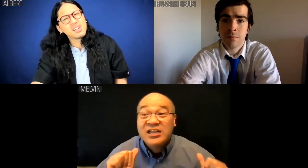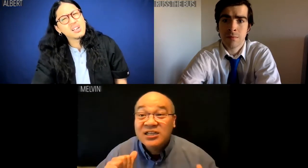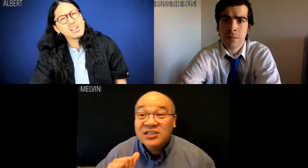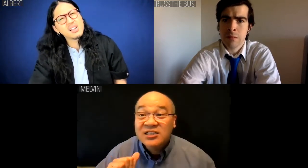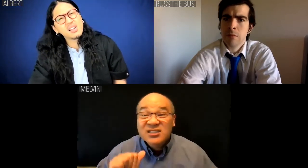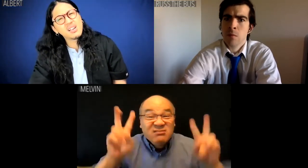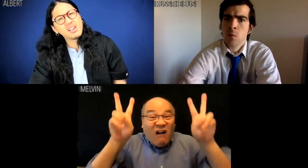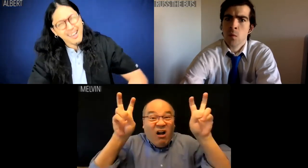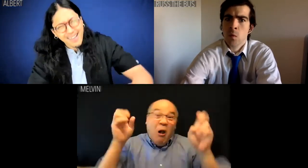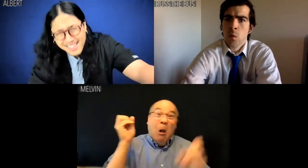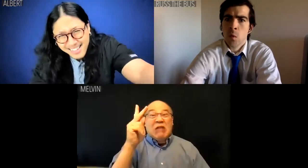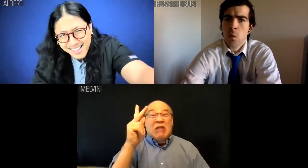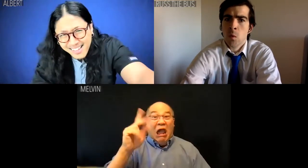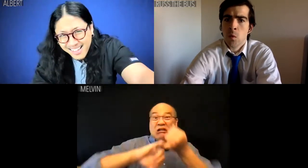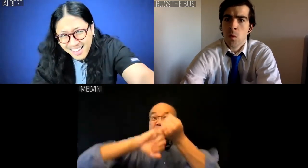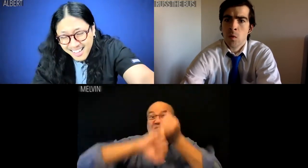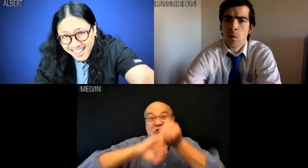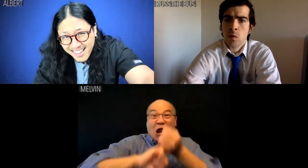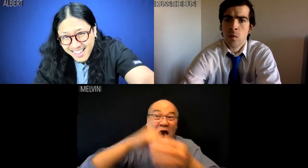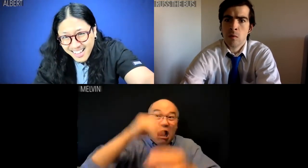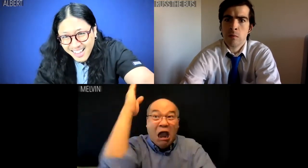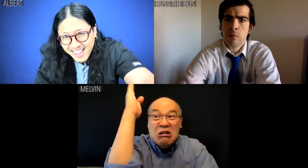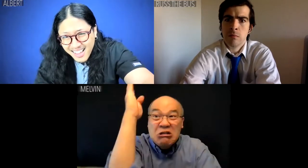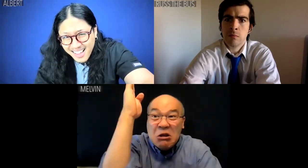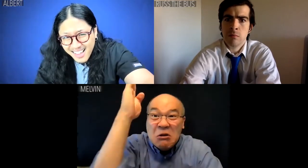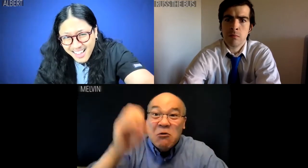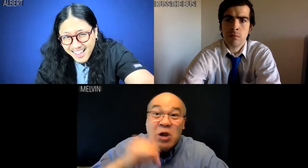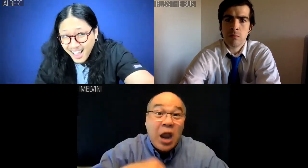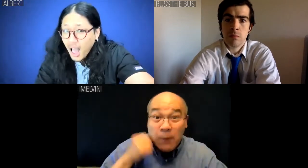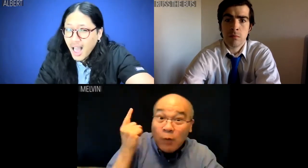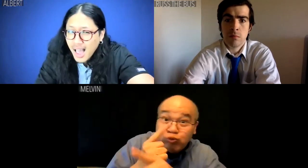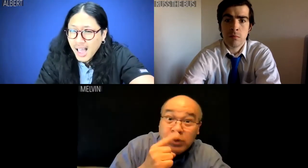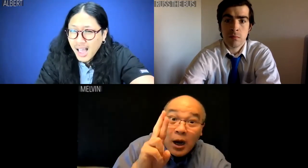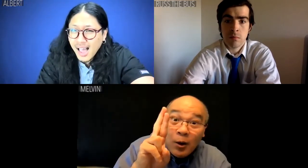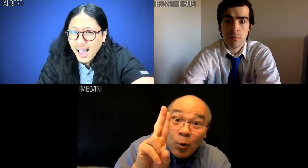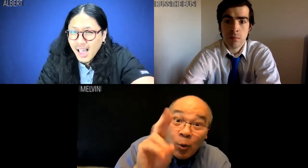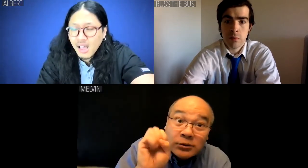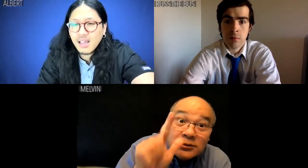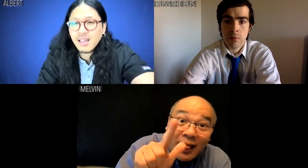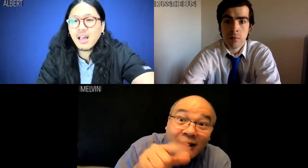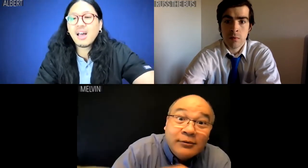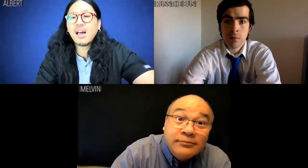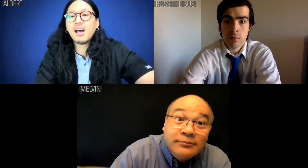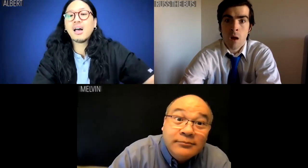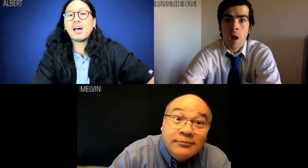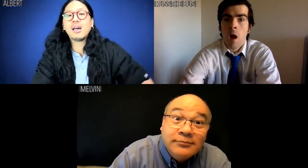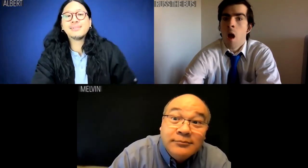OK, Shanghai Noon? Am I right, Russell?